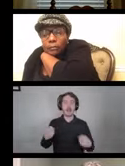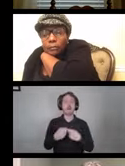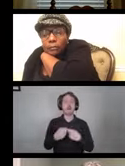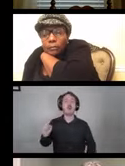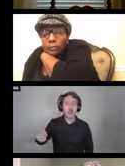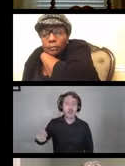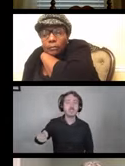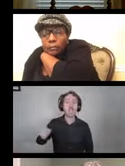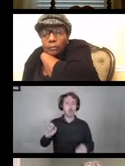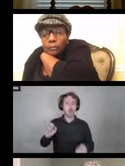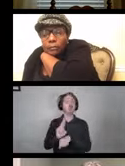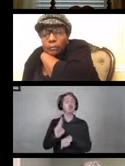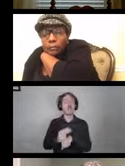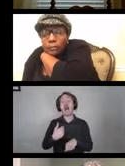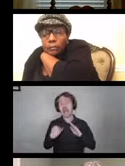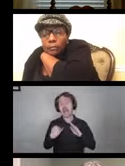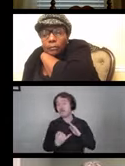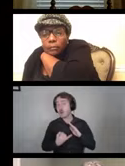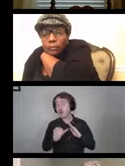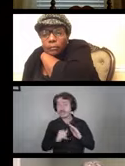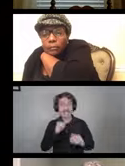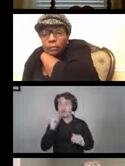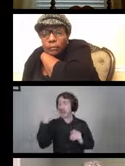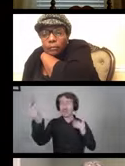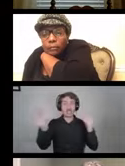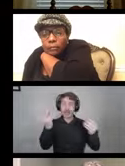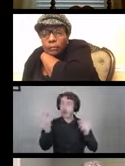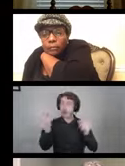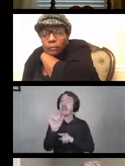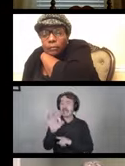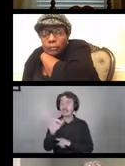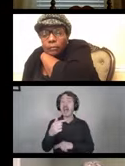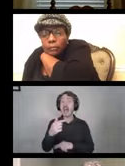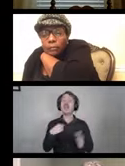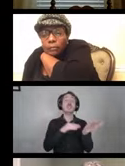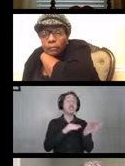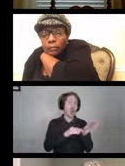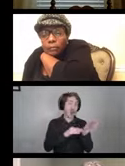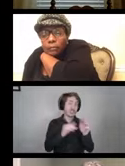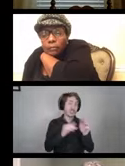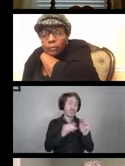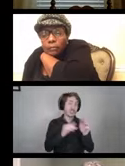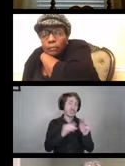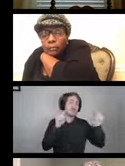I am in quarantine. I'm not really going out. But if I have to go to a doctor appointment,